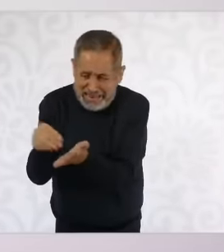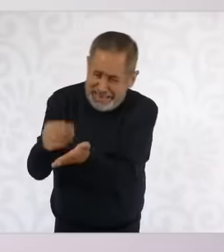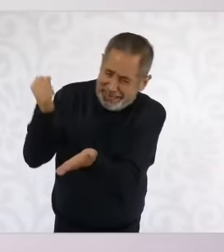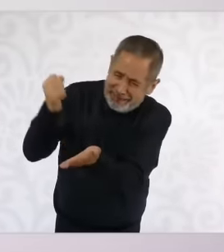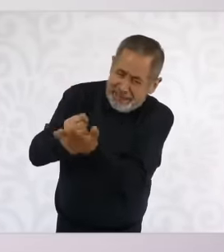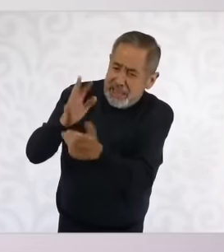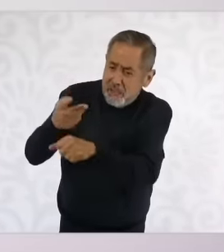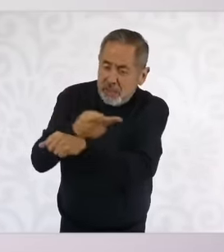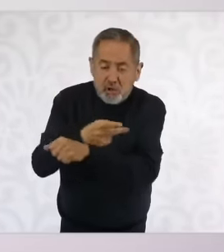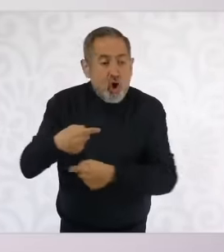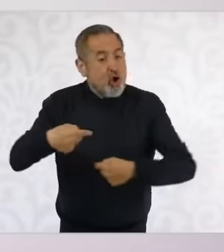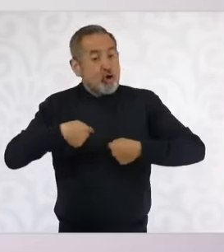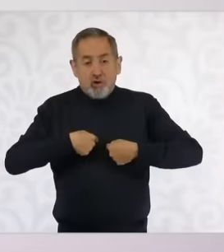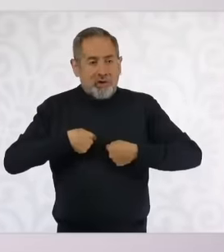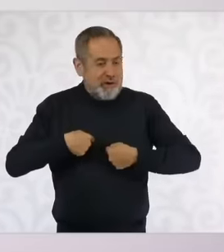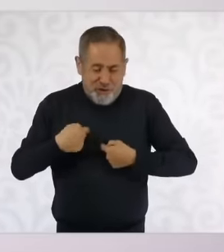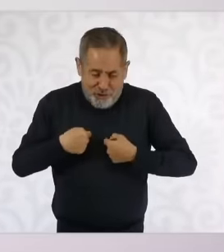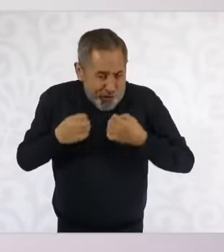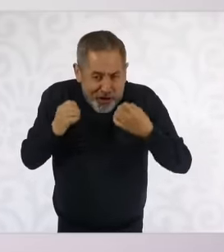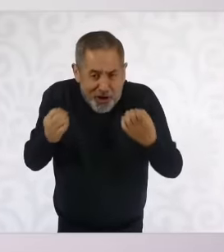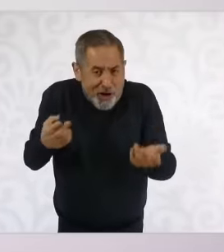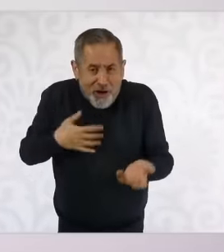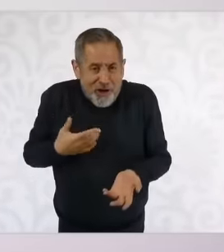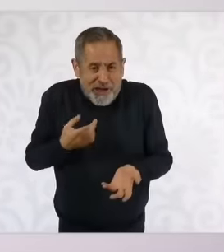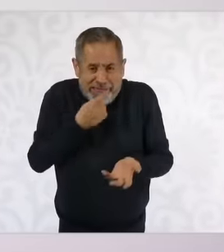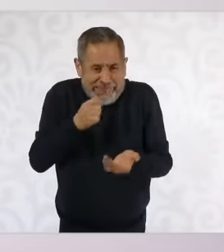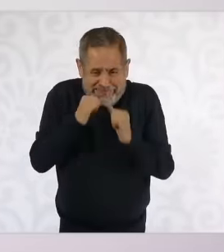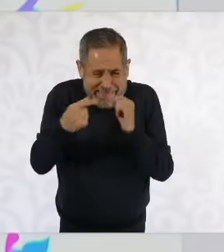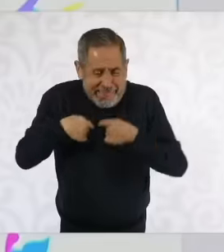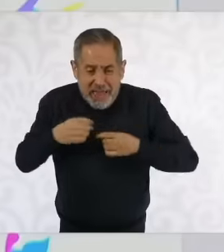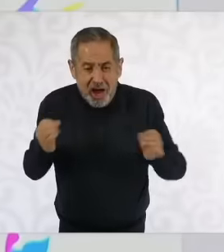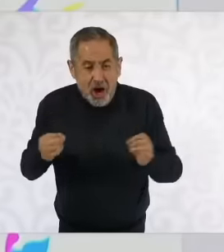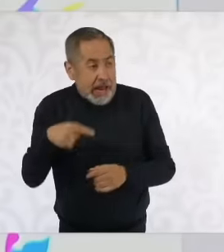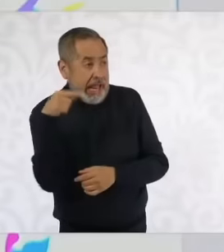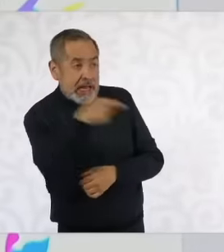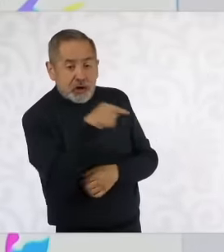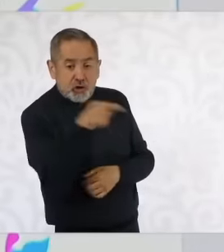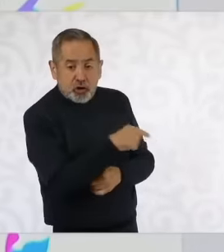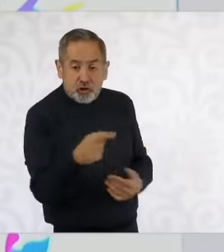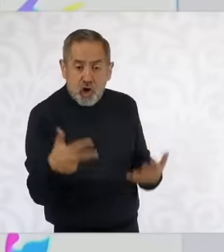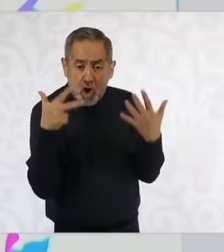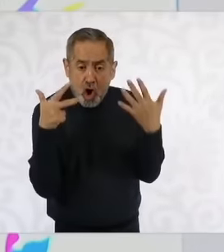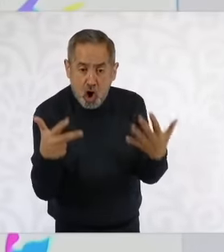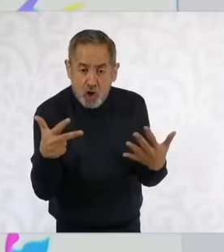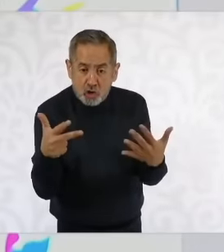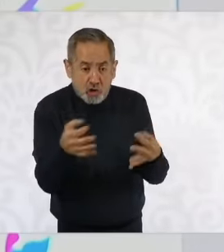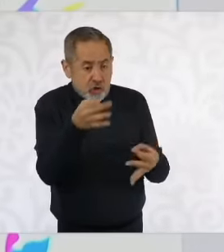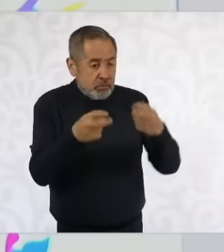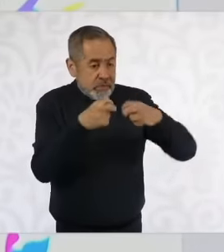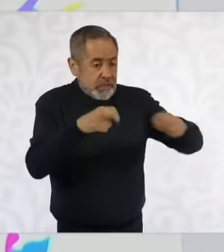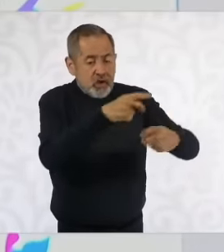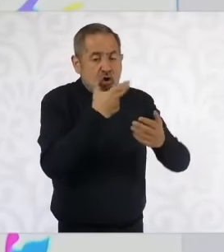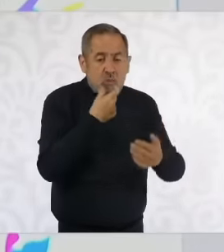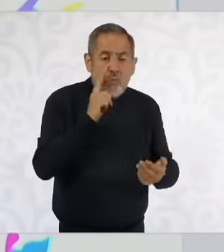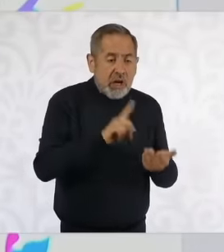President of the Republic, it is the eight ministers